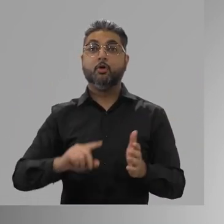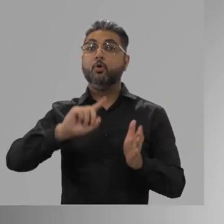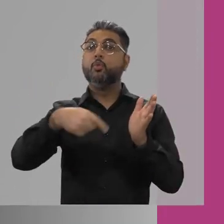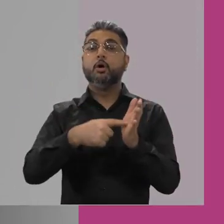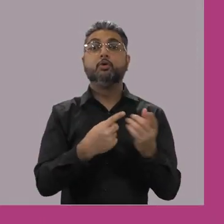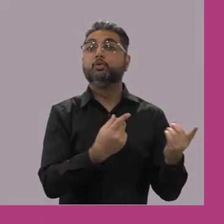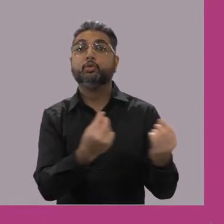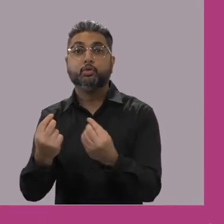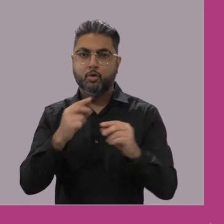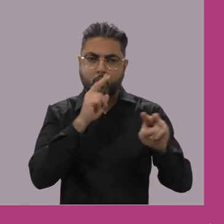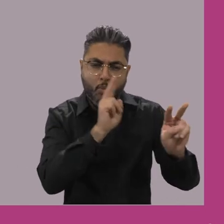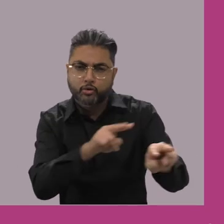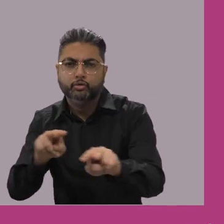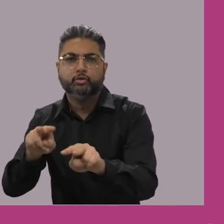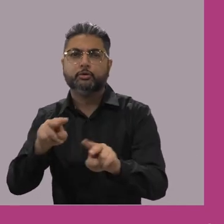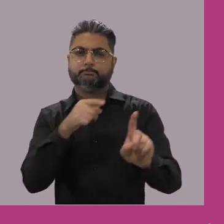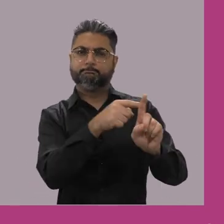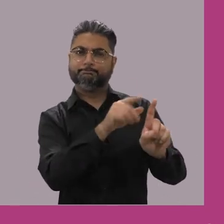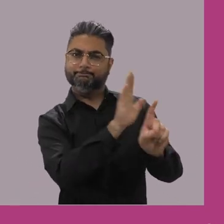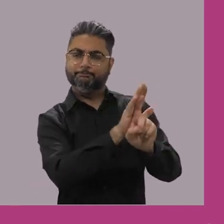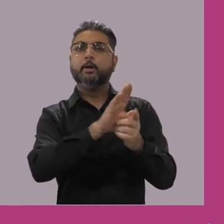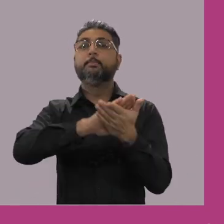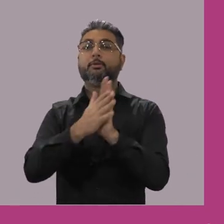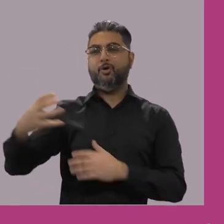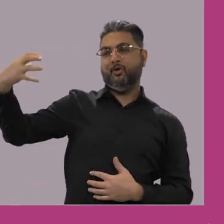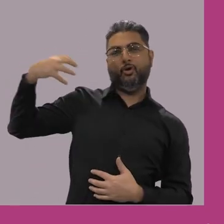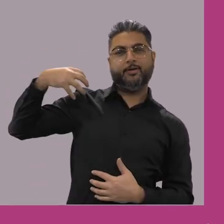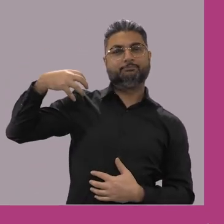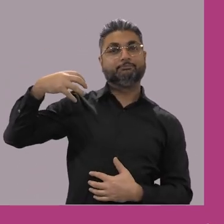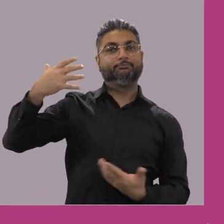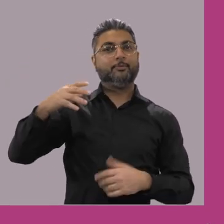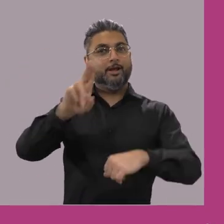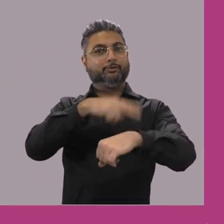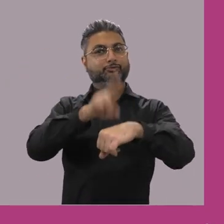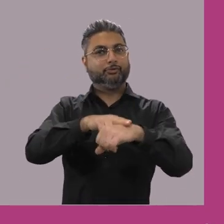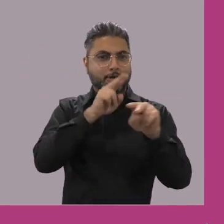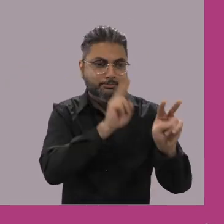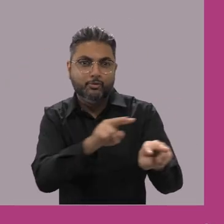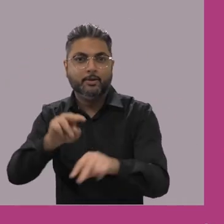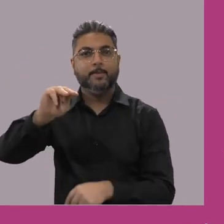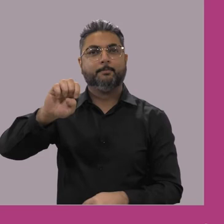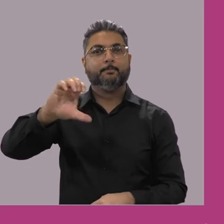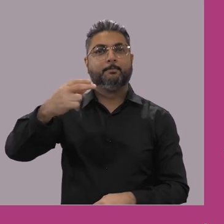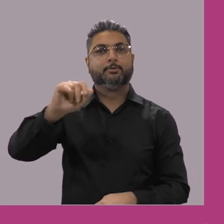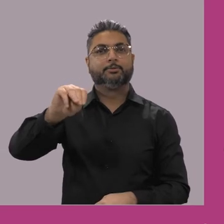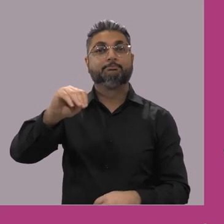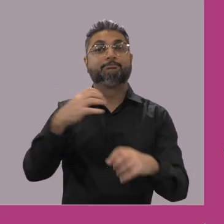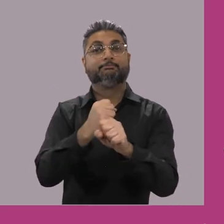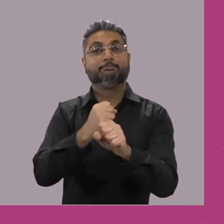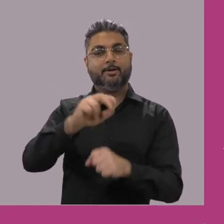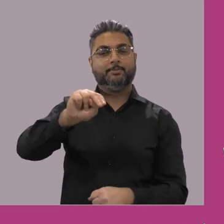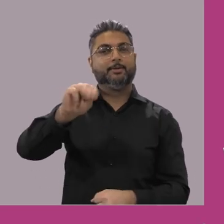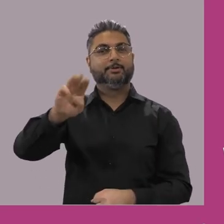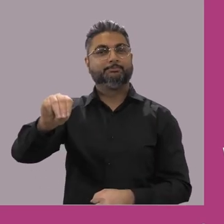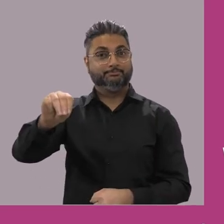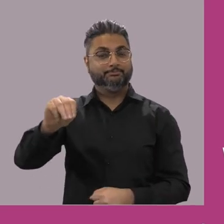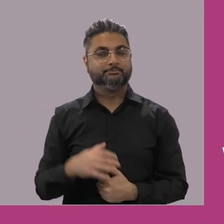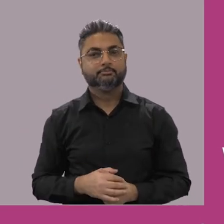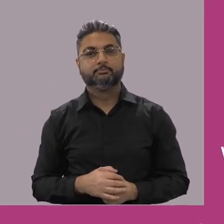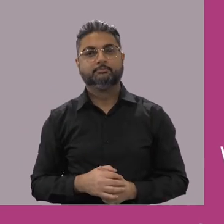When the Commission does this monitoring work, we are officially called the National Monitoring Mechanism.